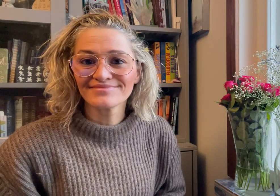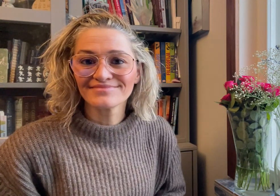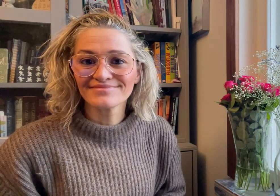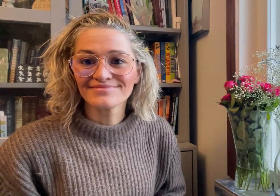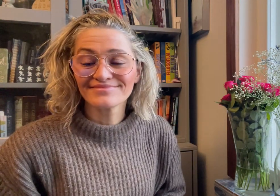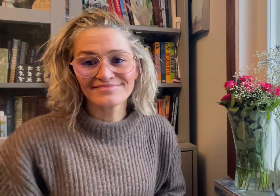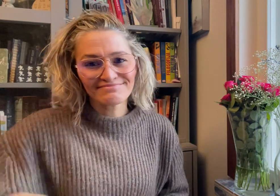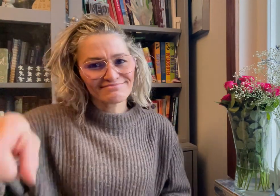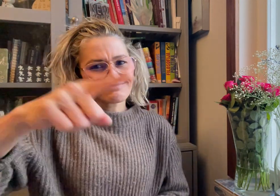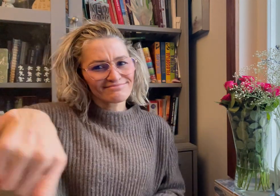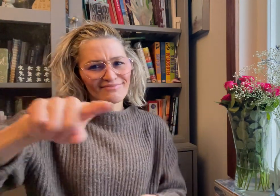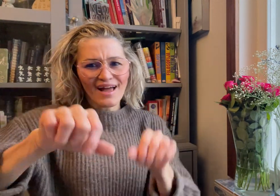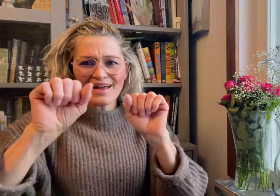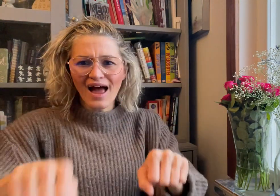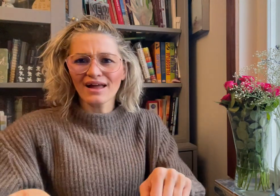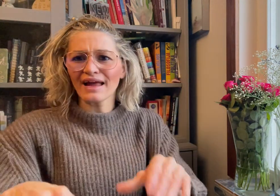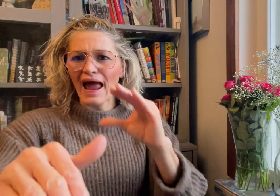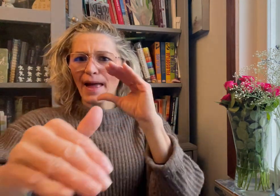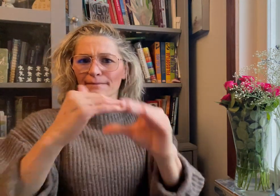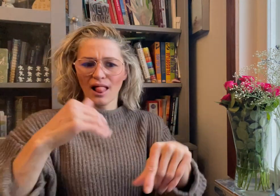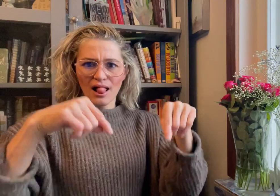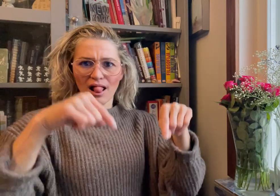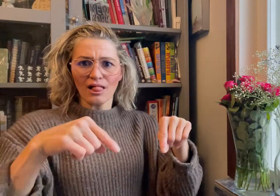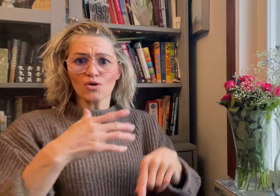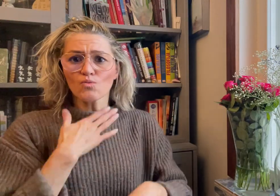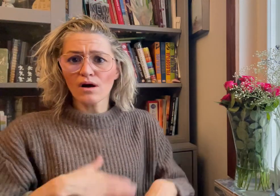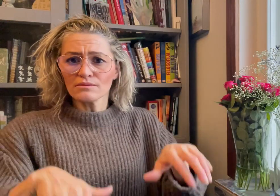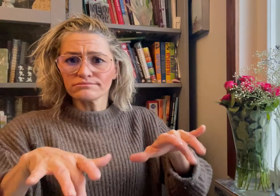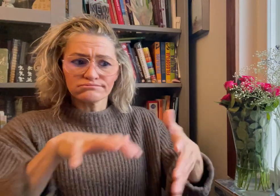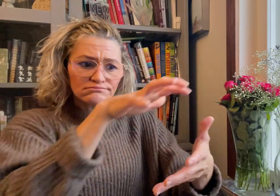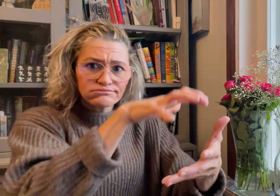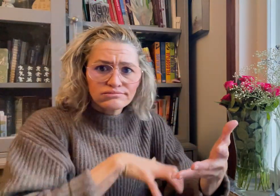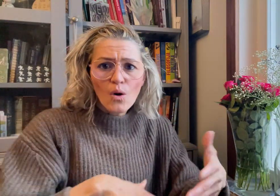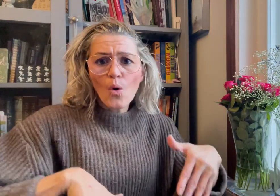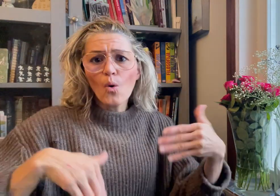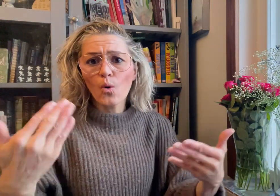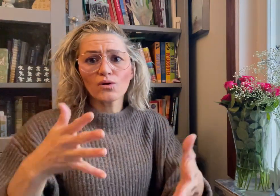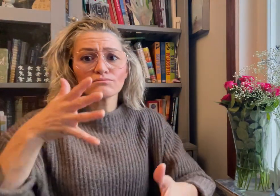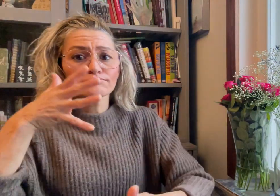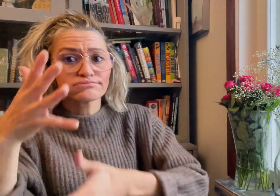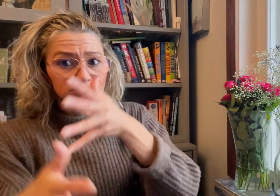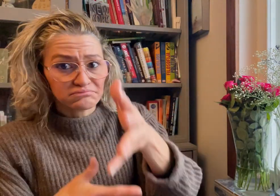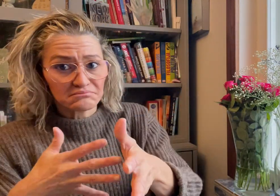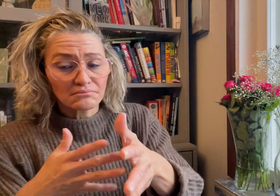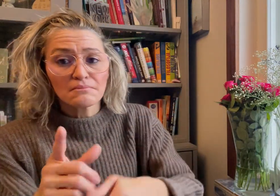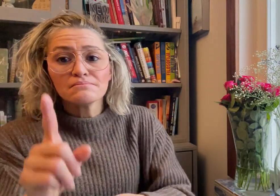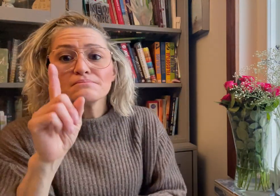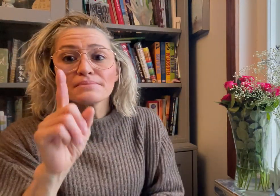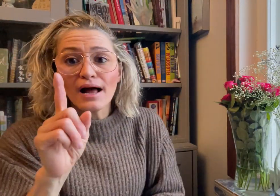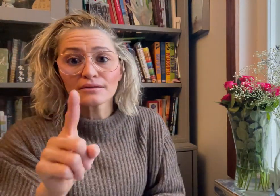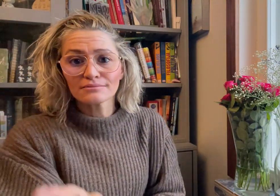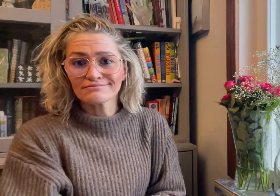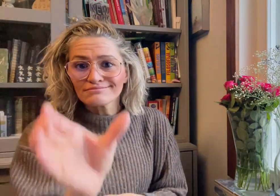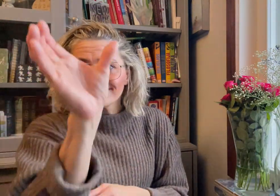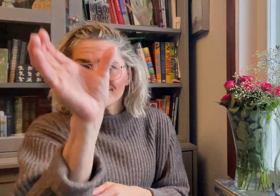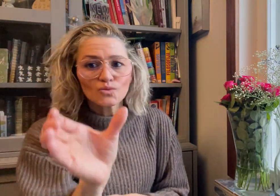You can email your text or video comments